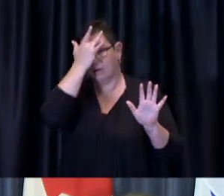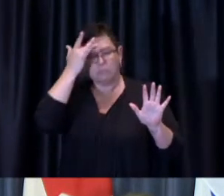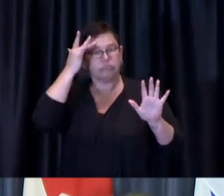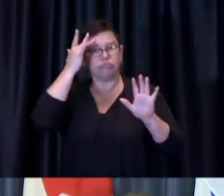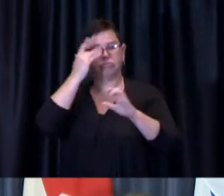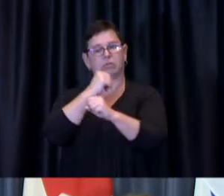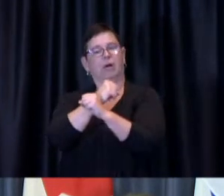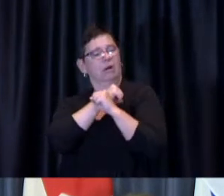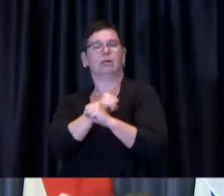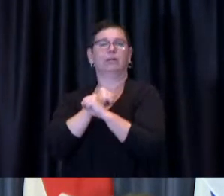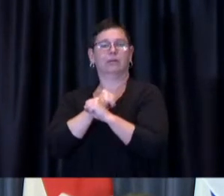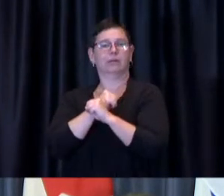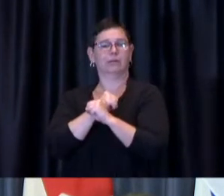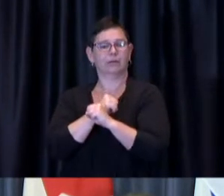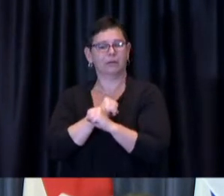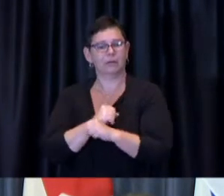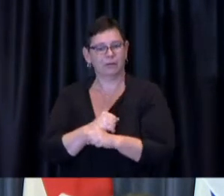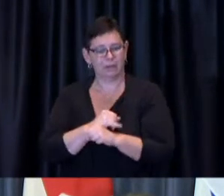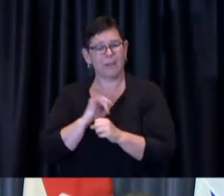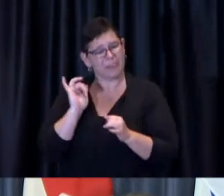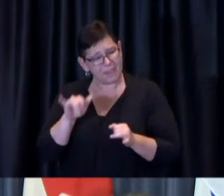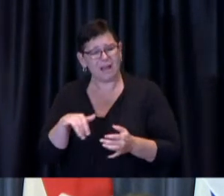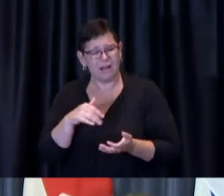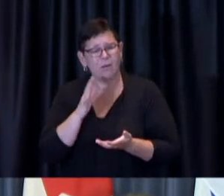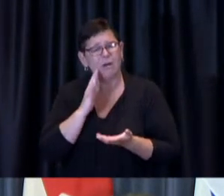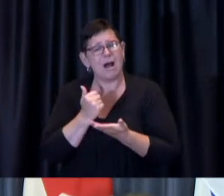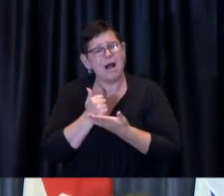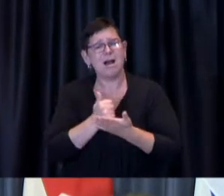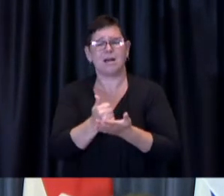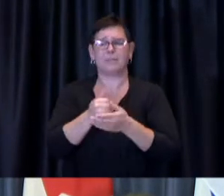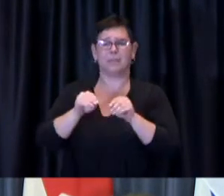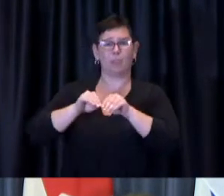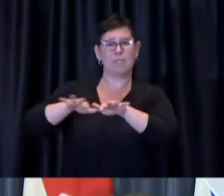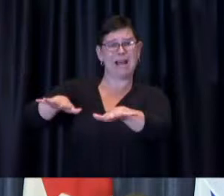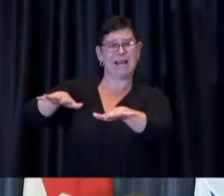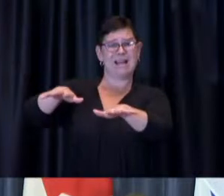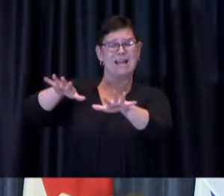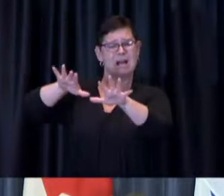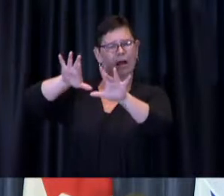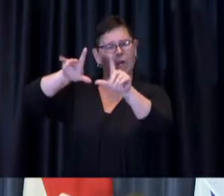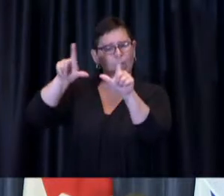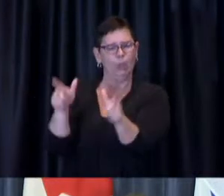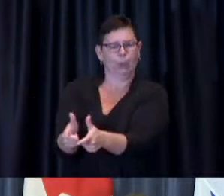that's what will help reduce transmission within our community and therefore best protect our